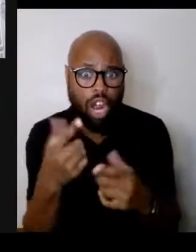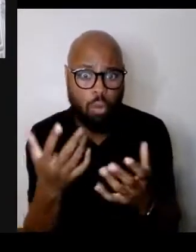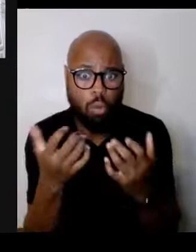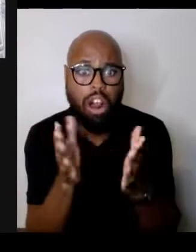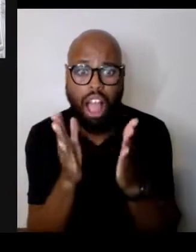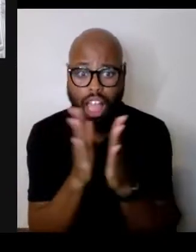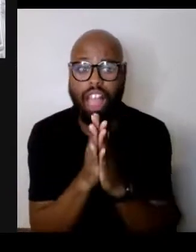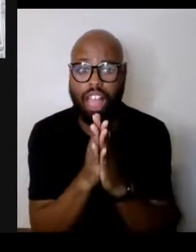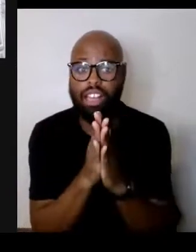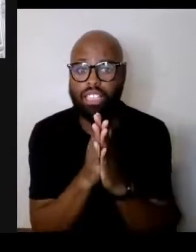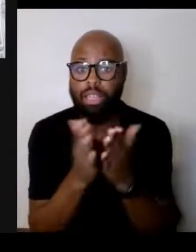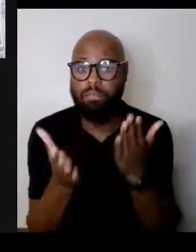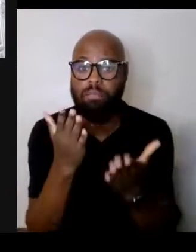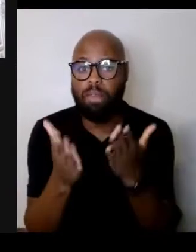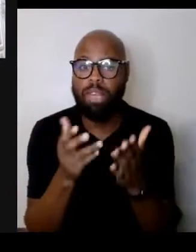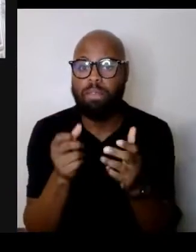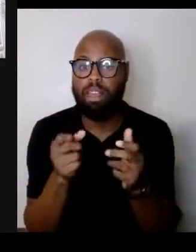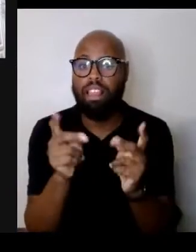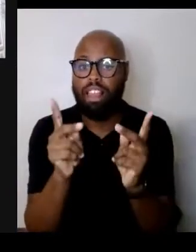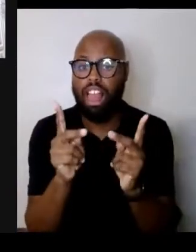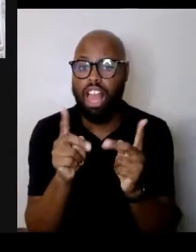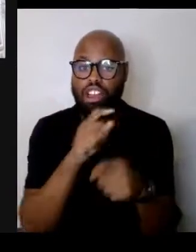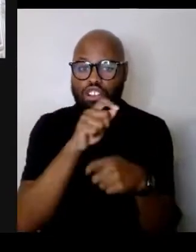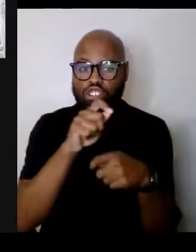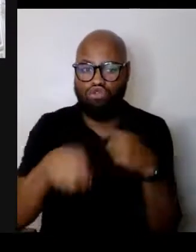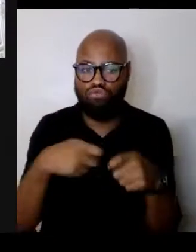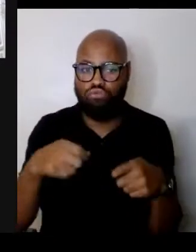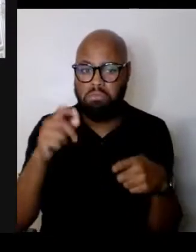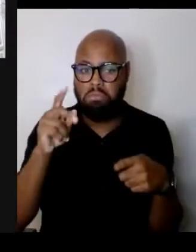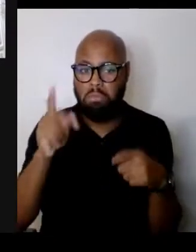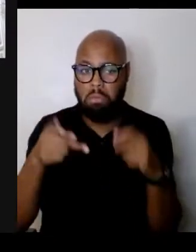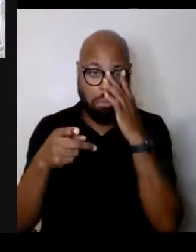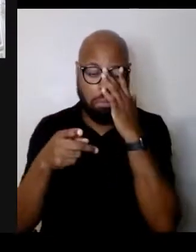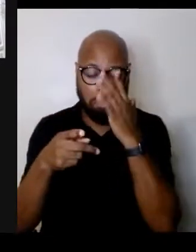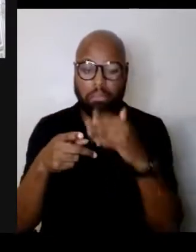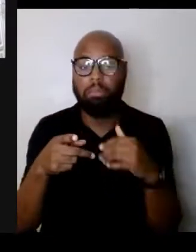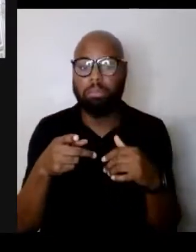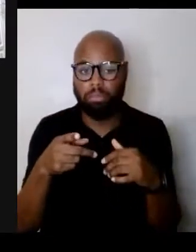to begin to wrap up on a note of hope amidst realism.